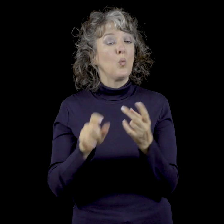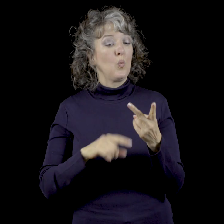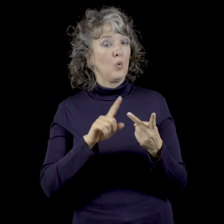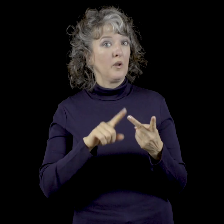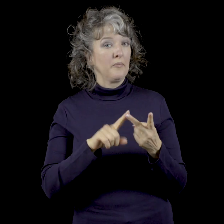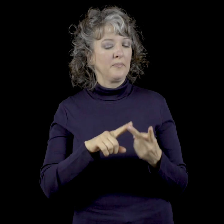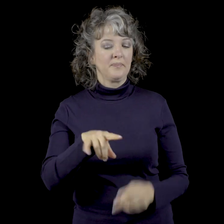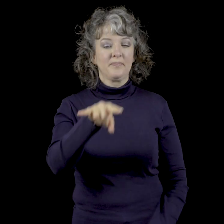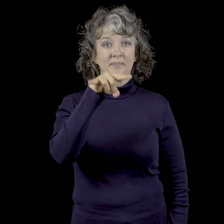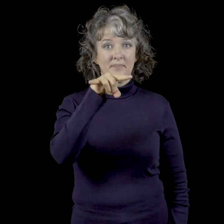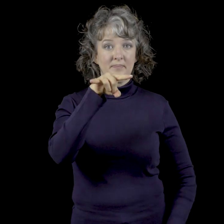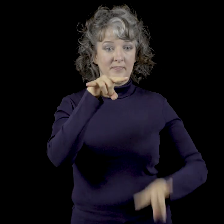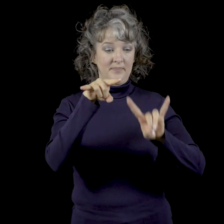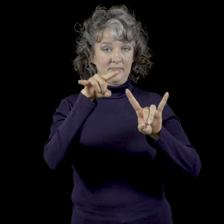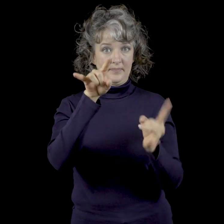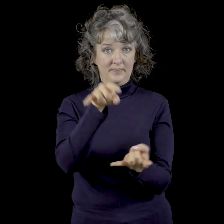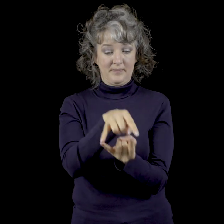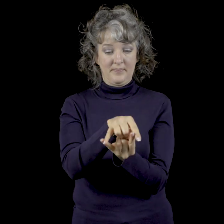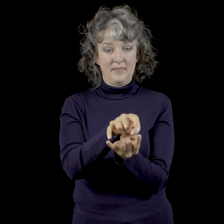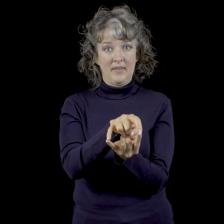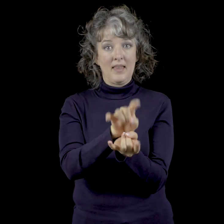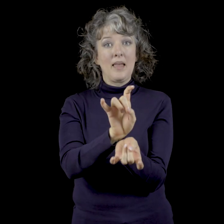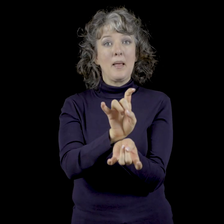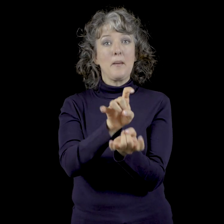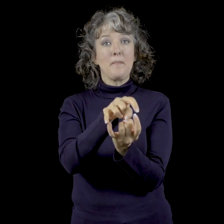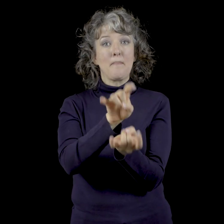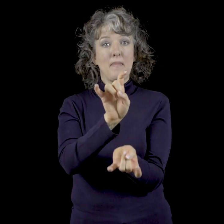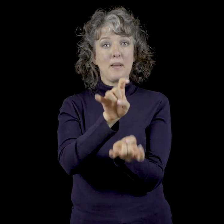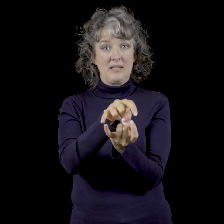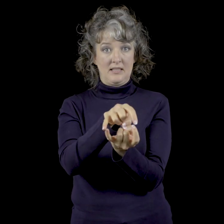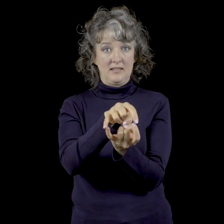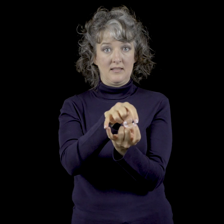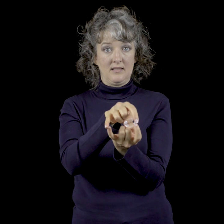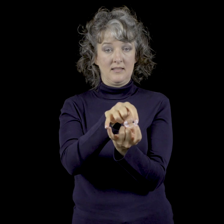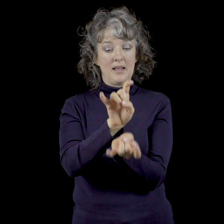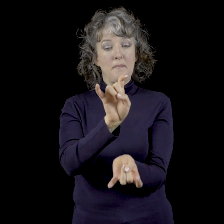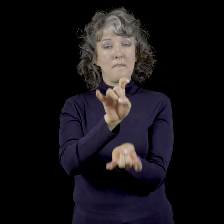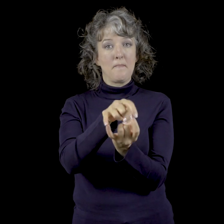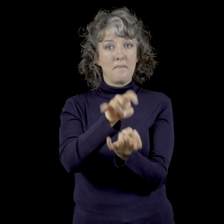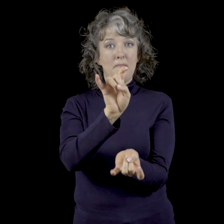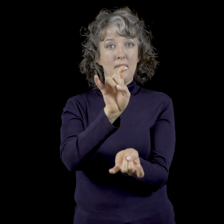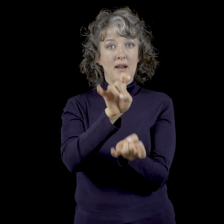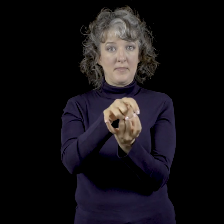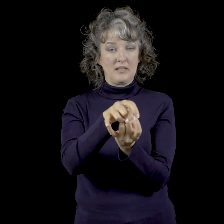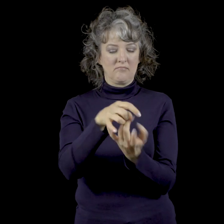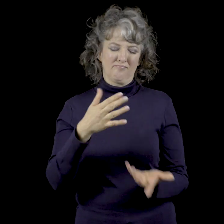Second method is hippopotamus. Hippopotamus